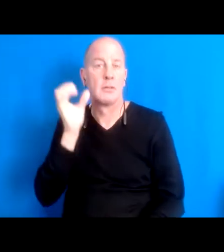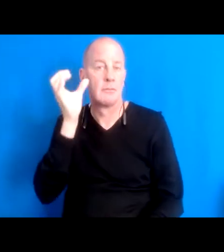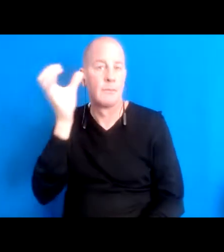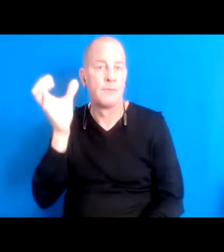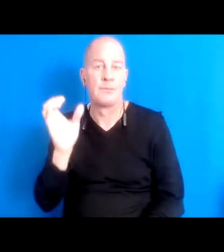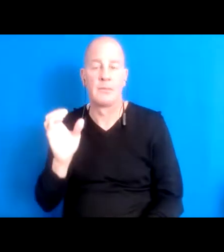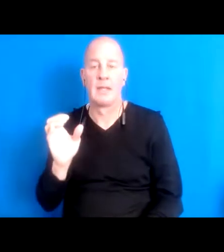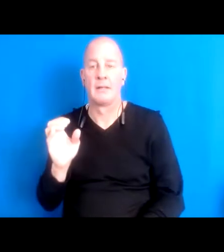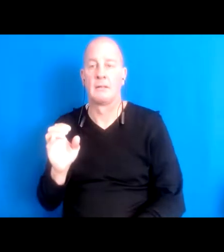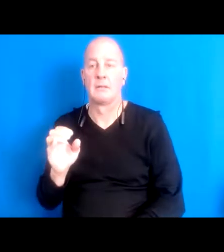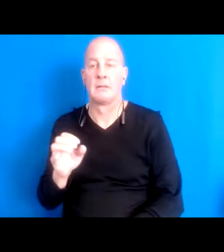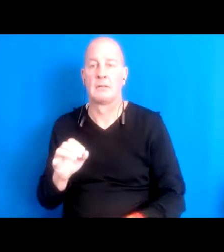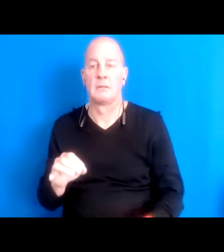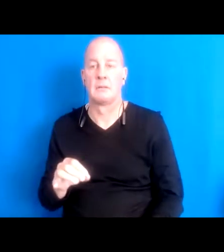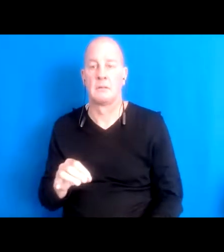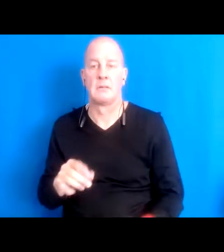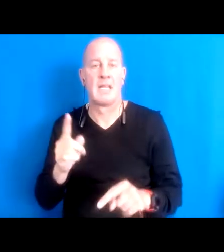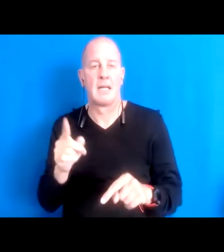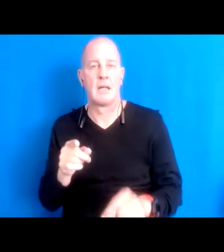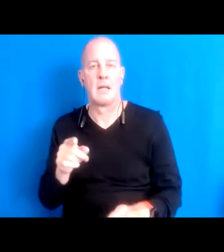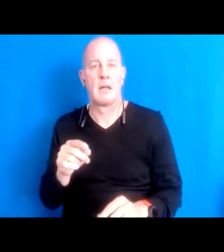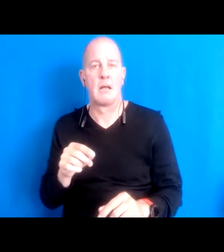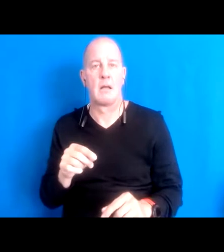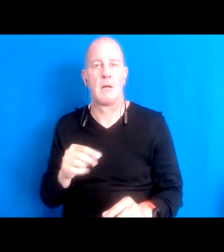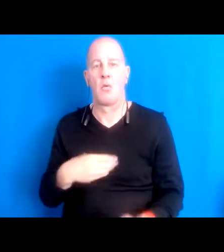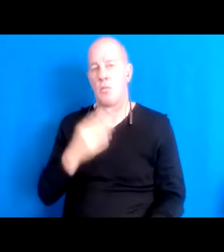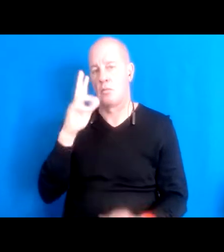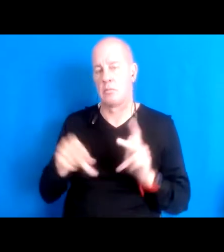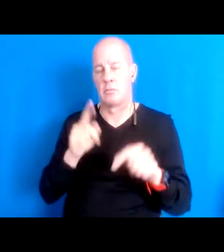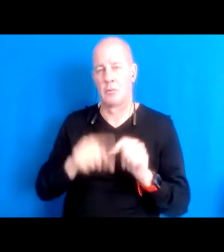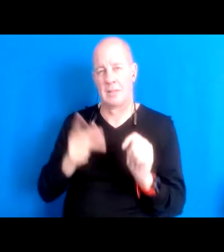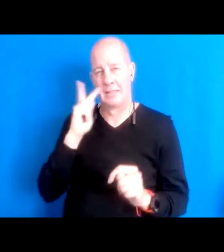16:04:38 could have shapes that land for 10,000 years that they had a science that was so